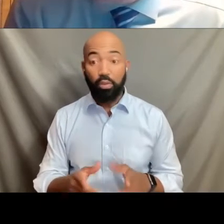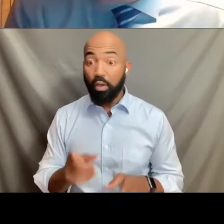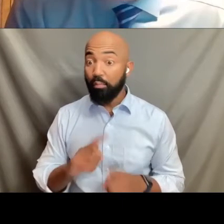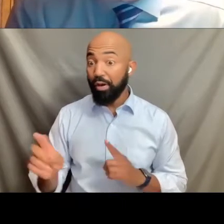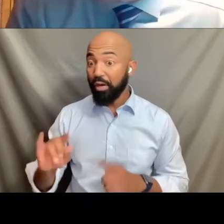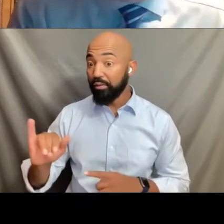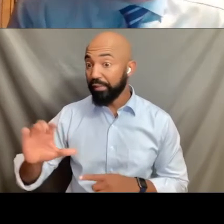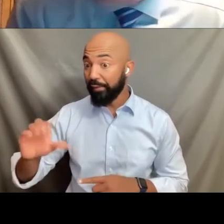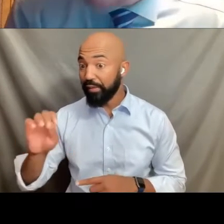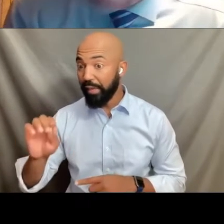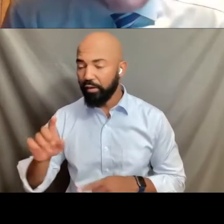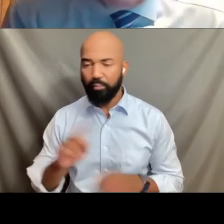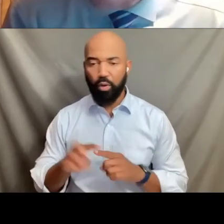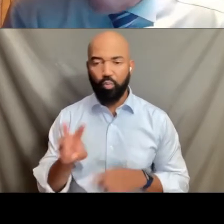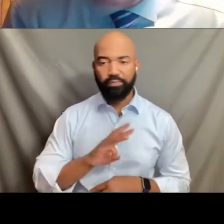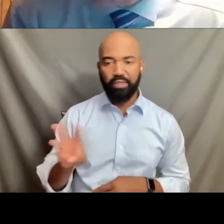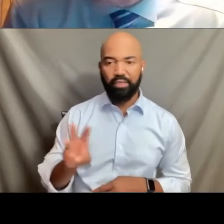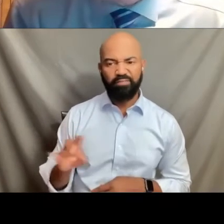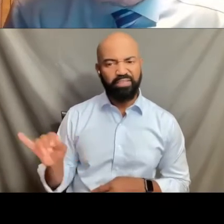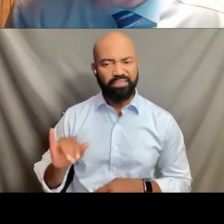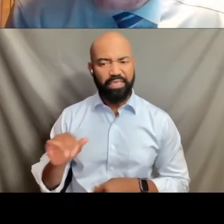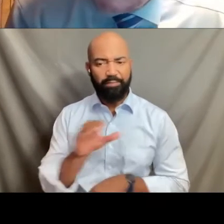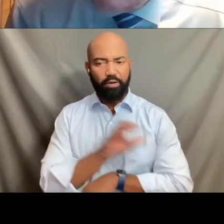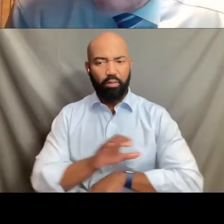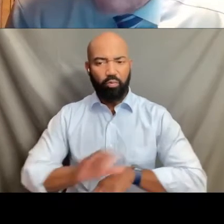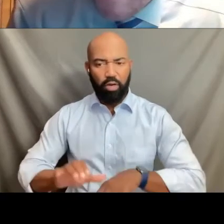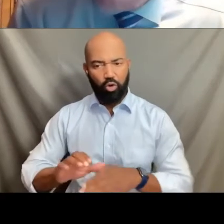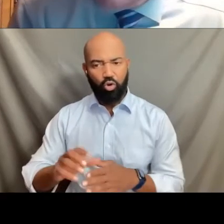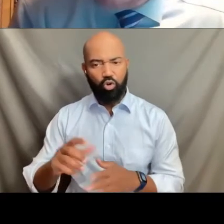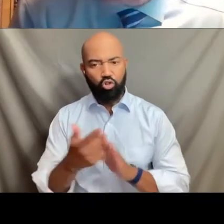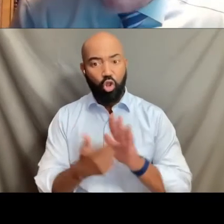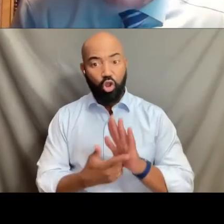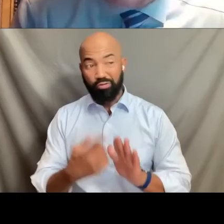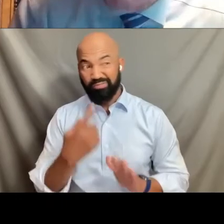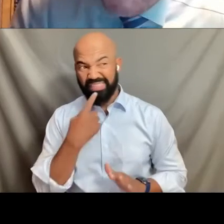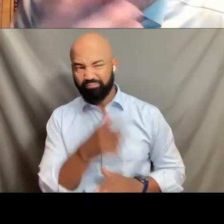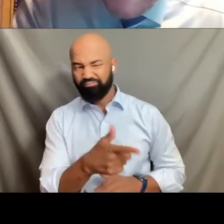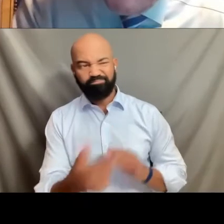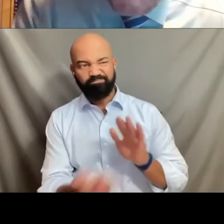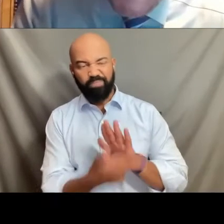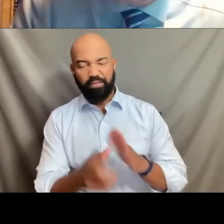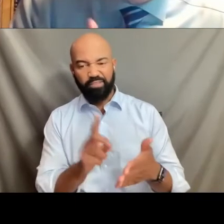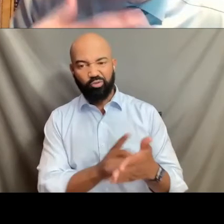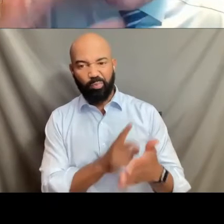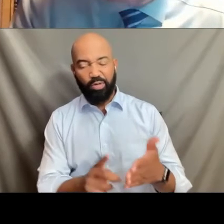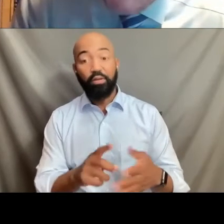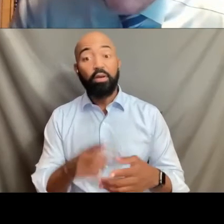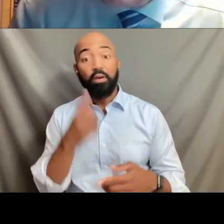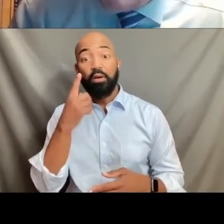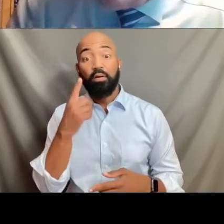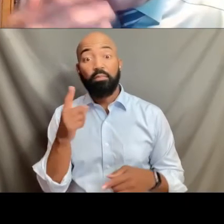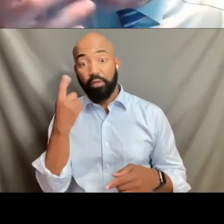And she says that that same Colorado law that prohibits discrimination based upon commercial enterprises, contracts